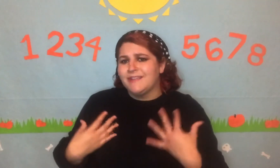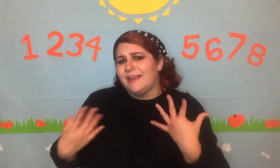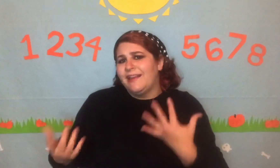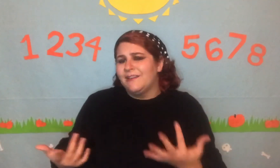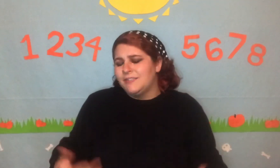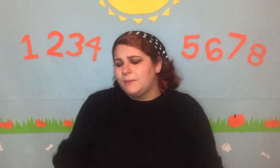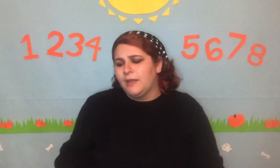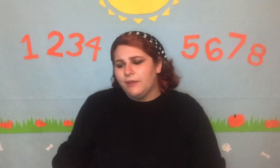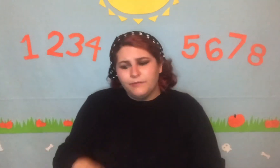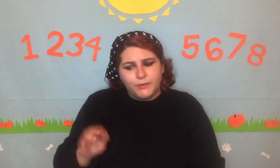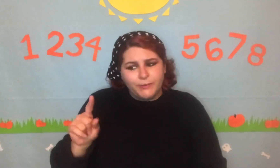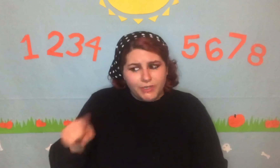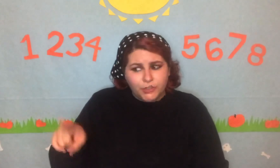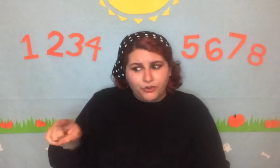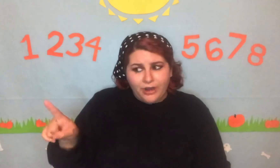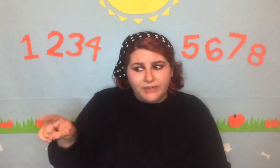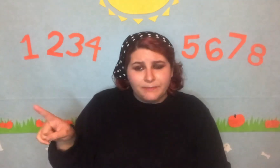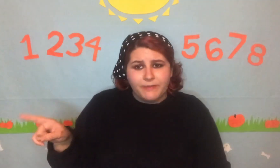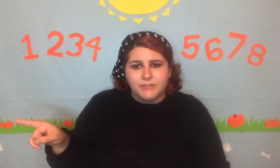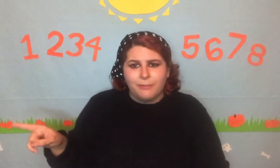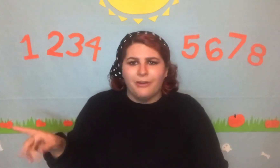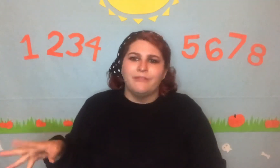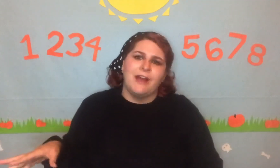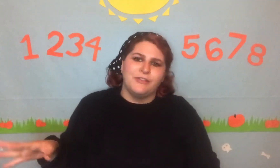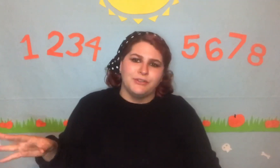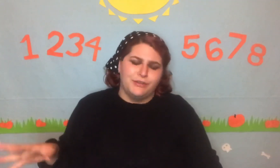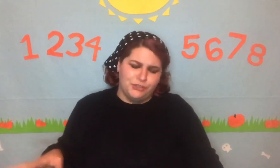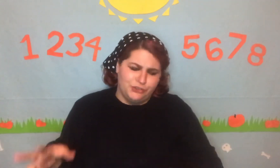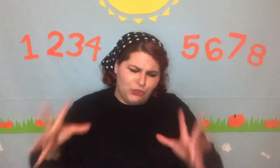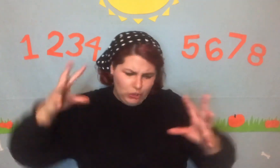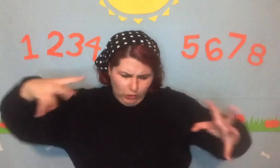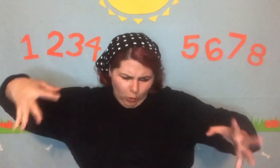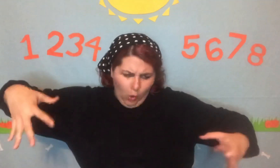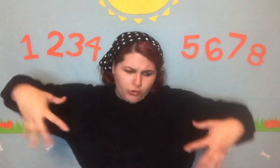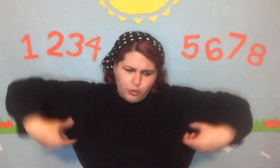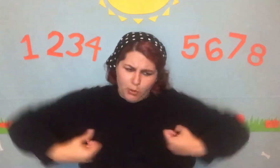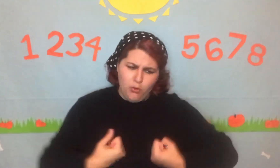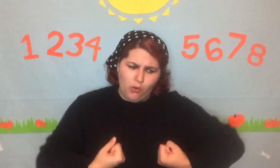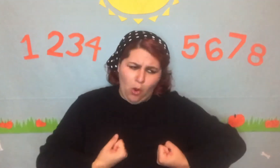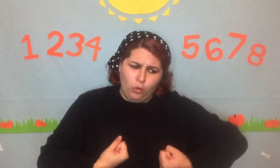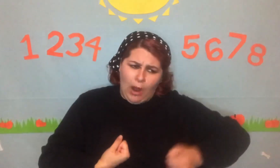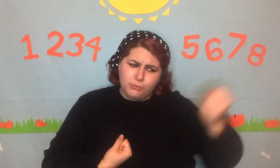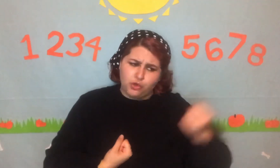I can at least be like, "well they're trying to be smart" rather than just "oh superhero I'm strong."